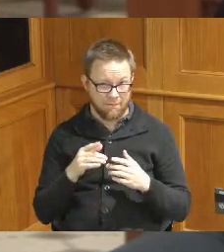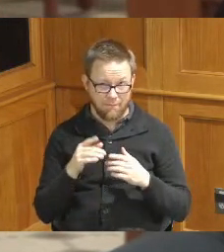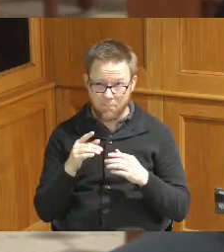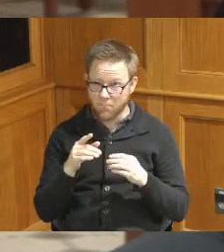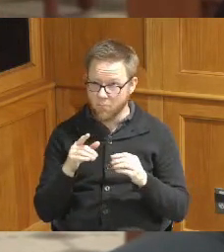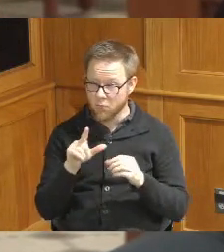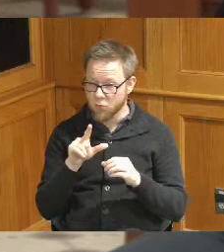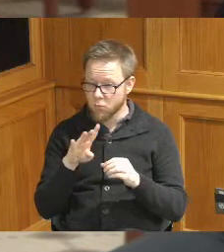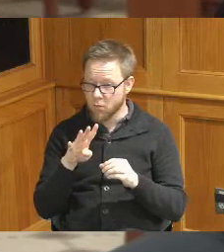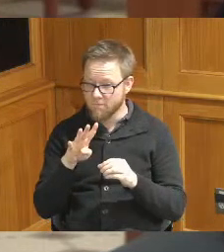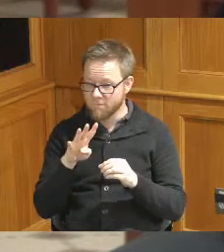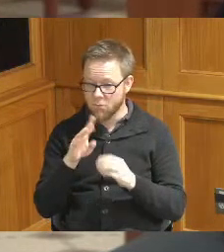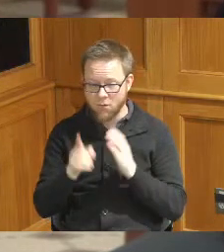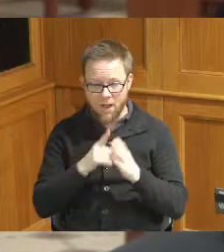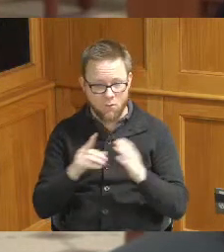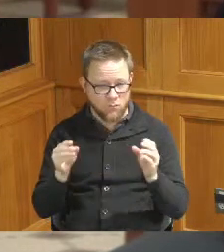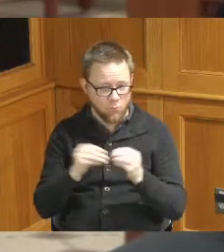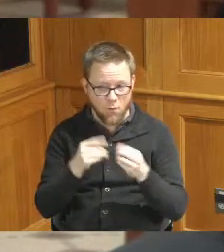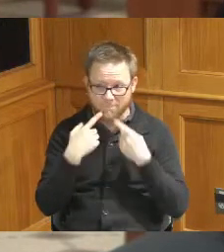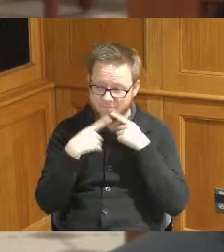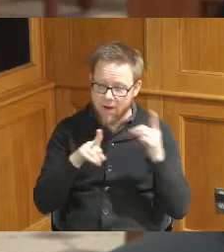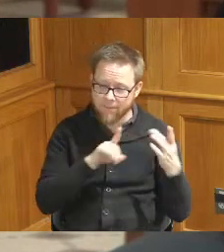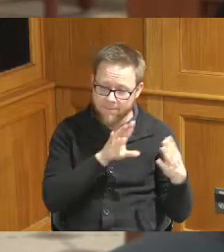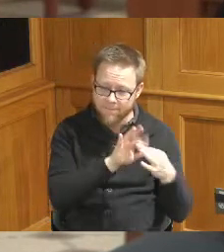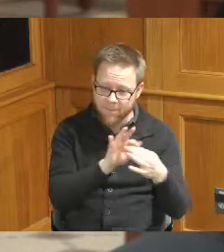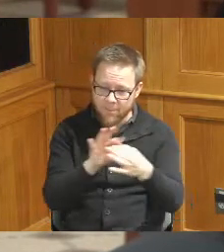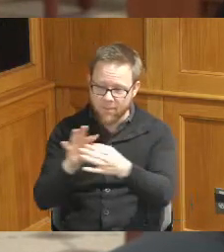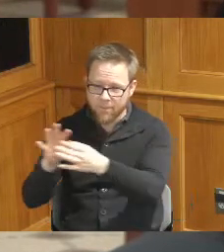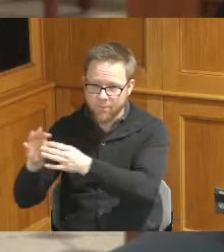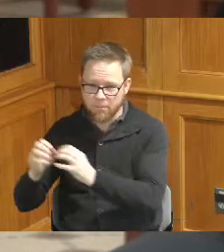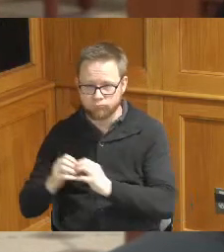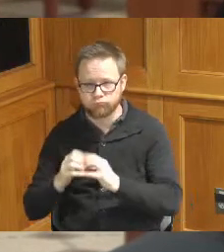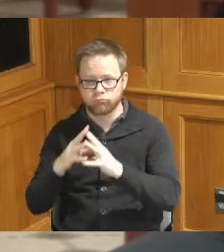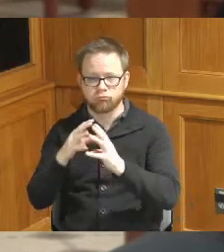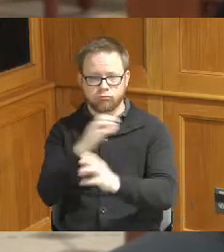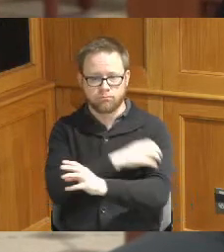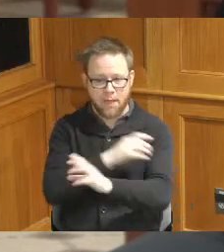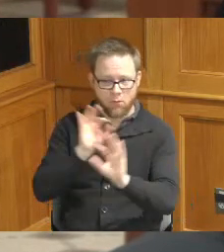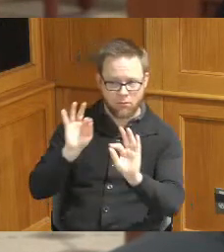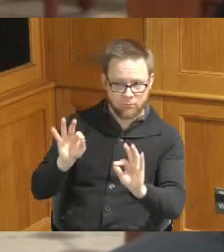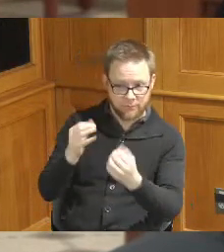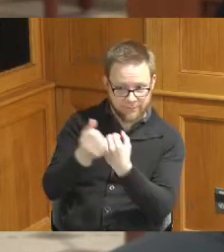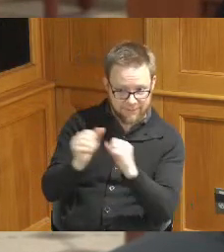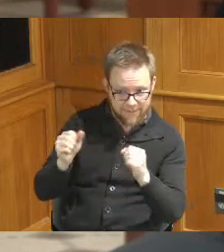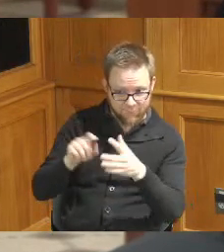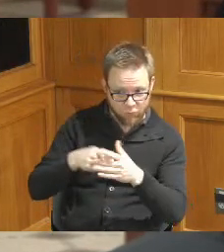really to make all those connections and then to ensure that it was safe to start returning power